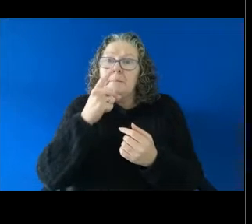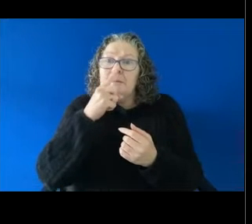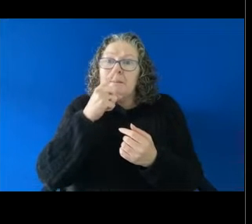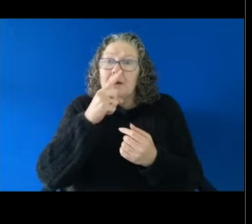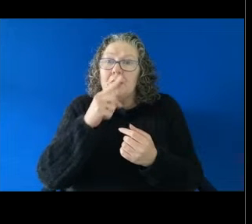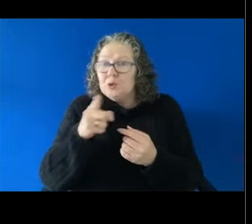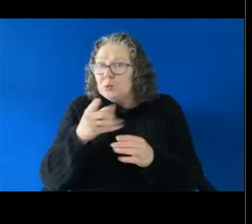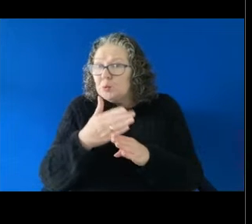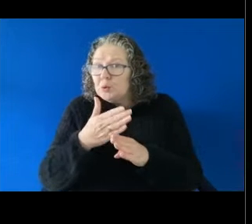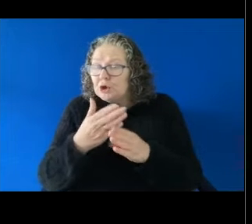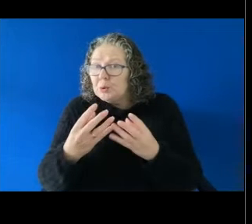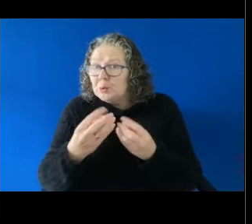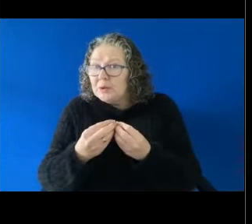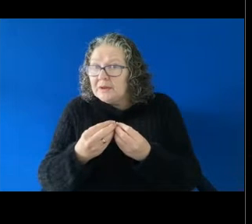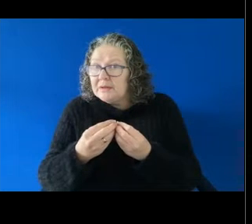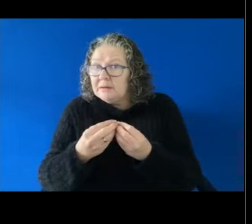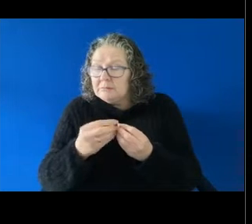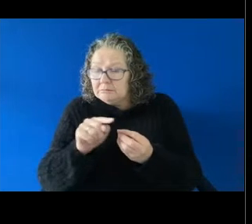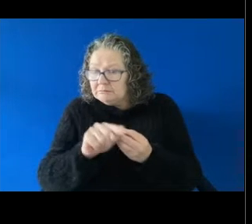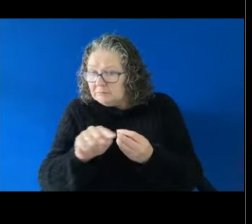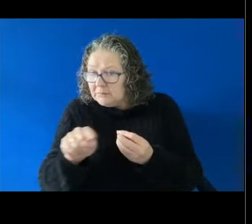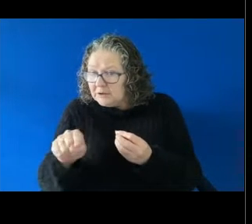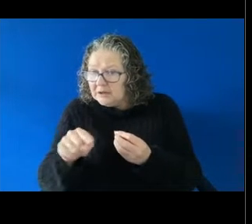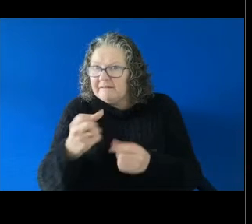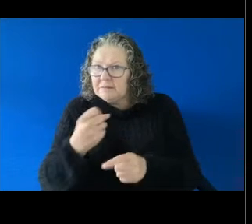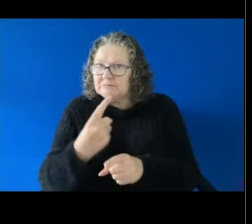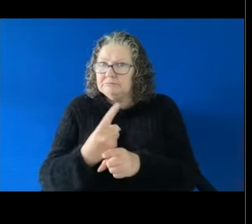experienced this when they've raised something at work that they're referred for advice.